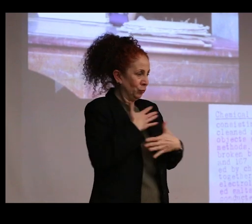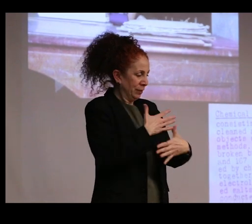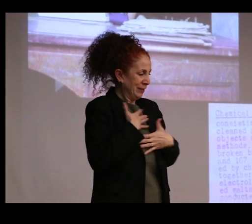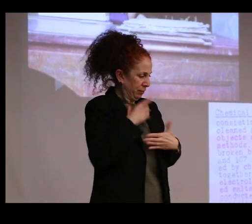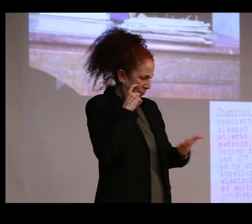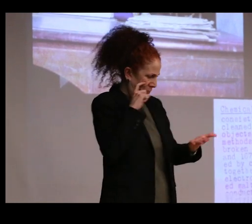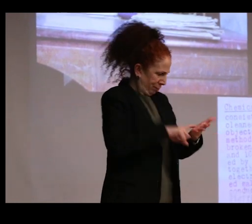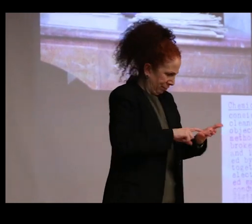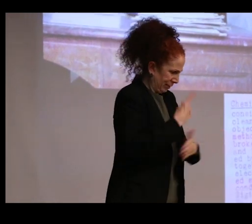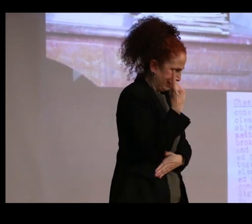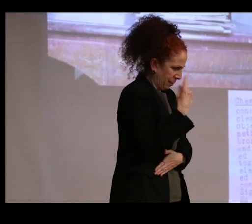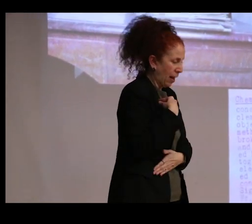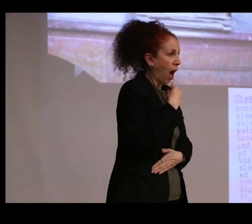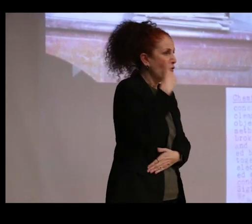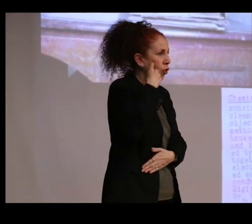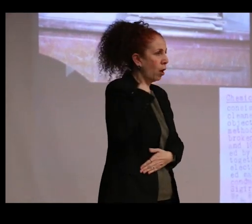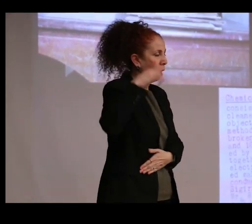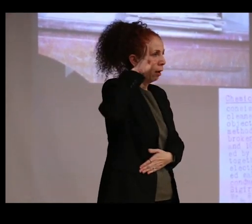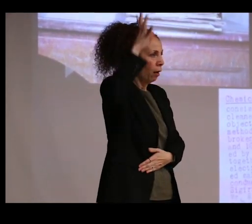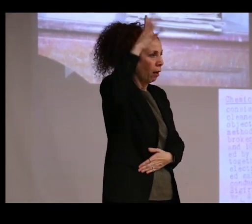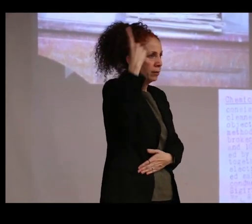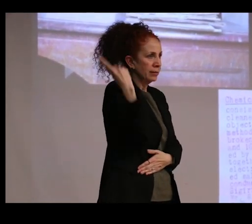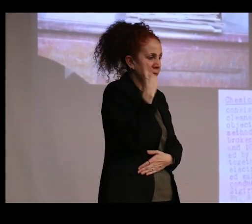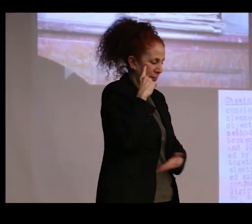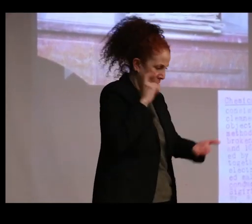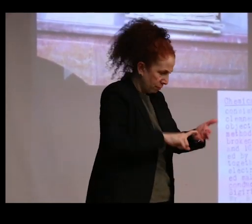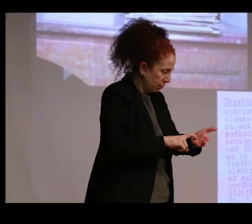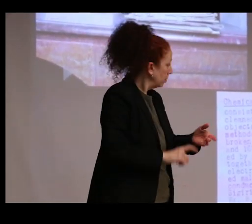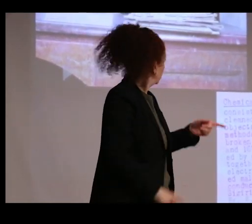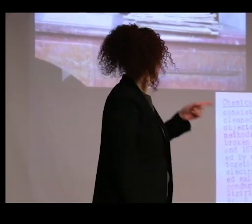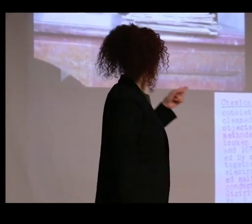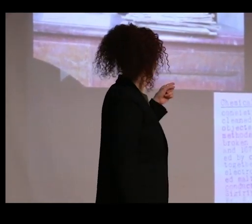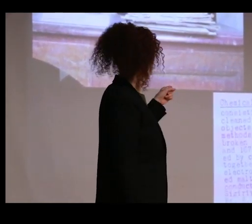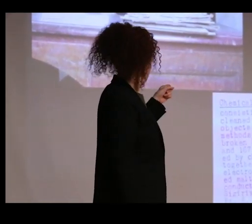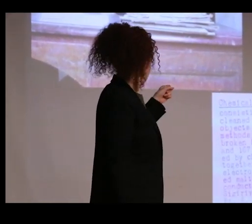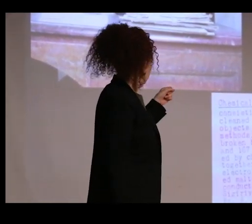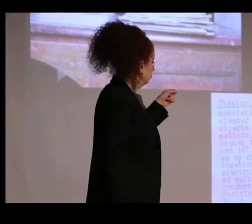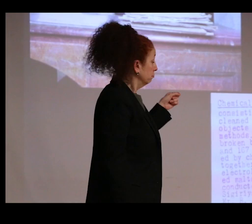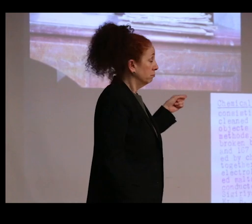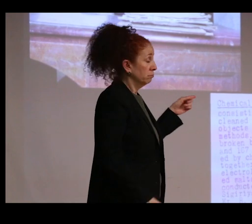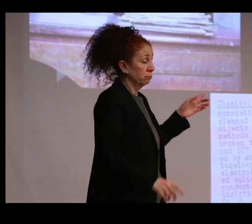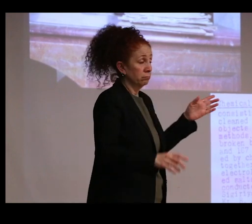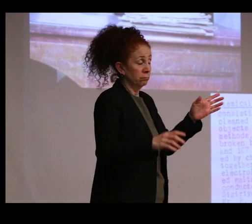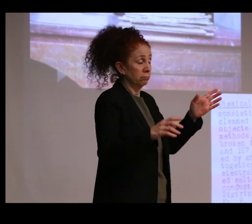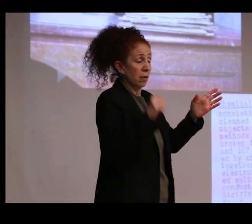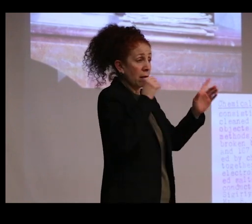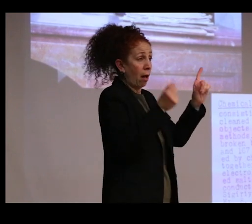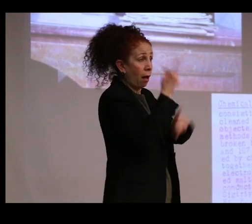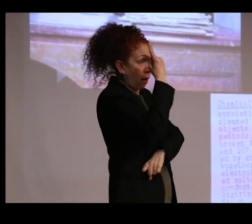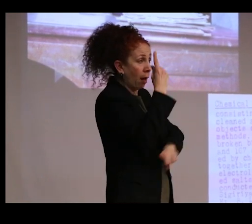me think I was hallucinating. Now, this wasn't that much out of the realm of possibility because I'd been having physical symptoms from reading